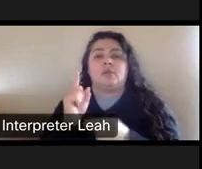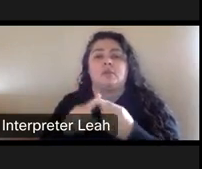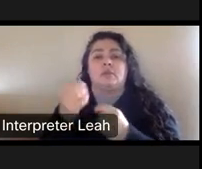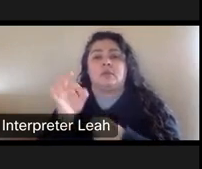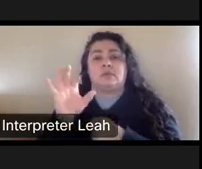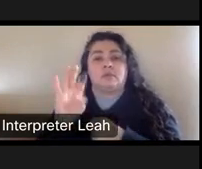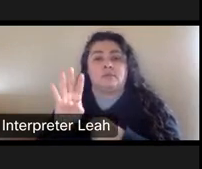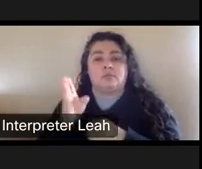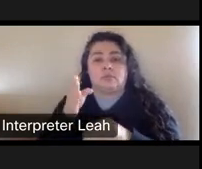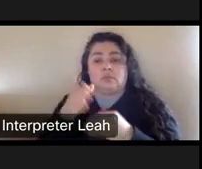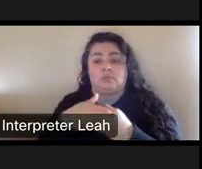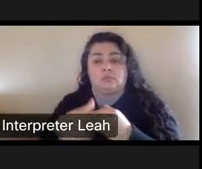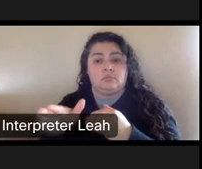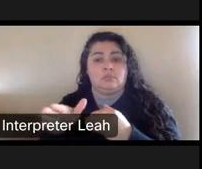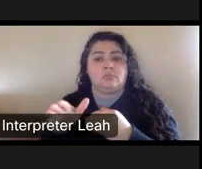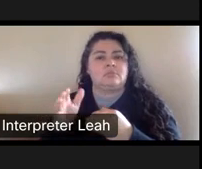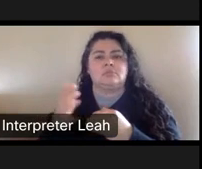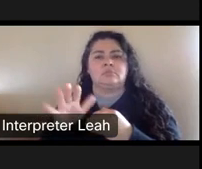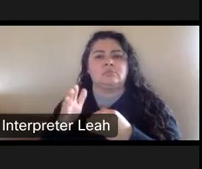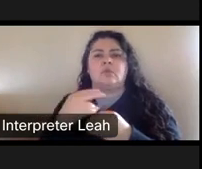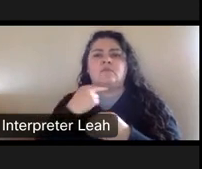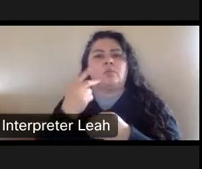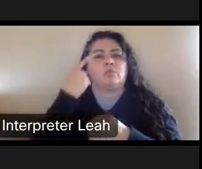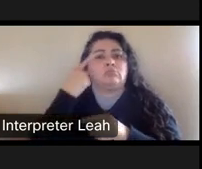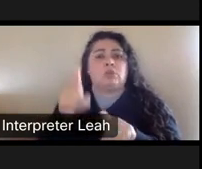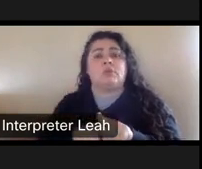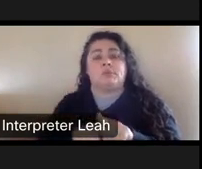It just kind of had sort of a verbal agreement or.